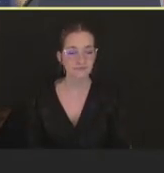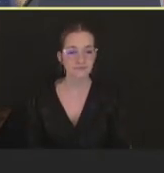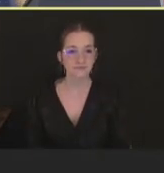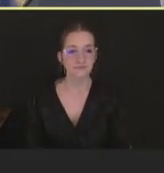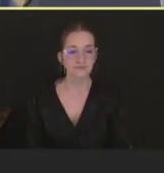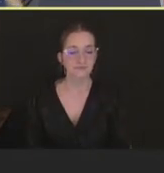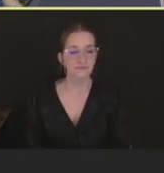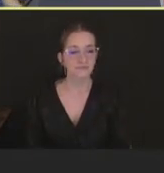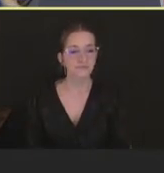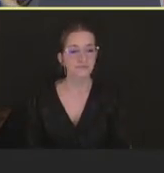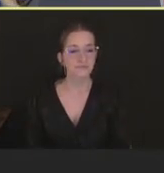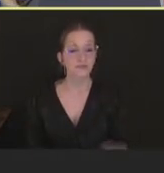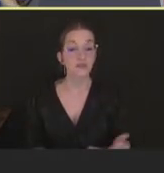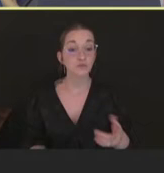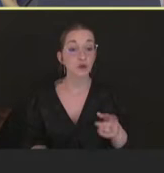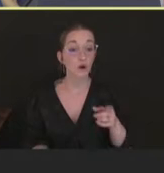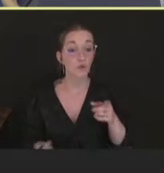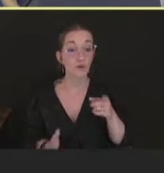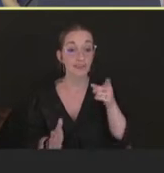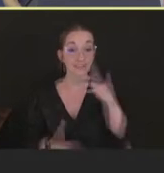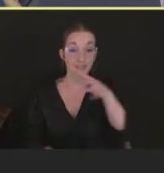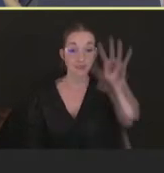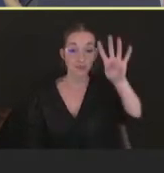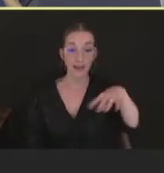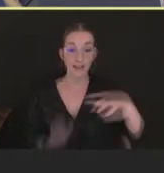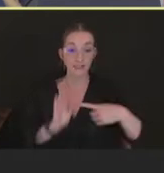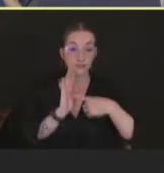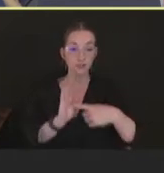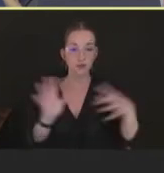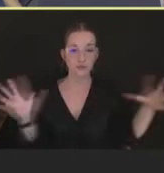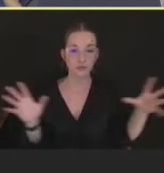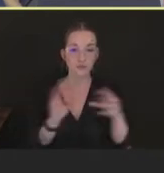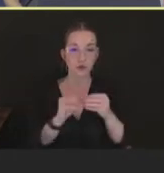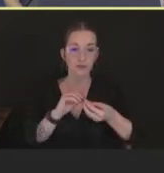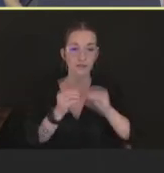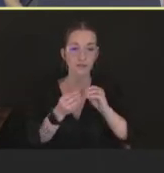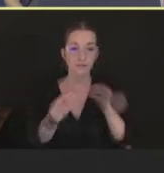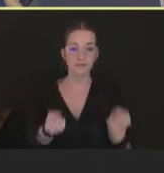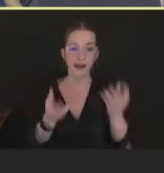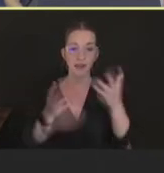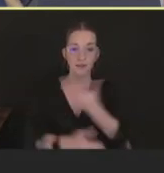So this graph shows the total number of vaccines administered and reported from